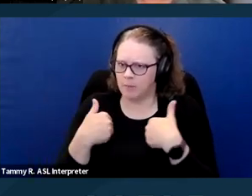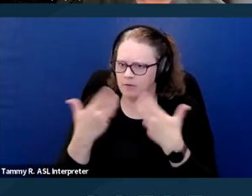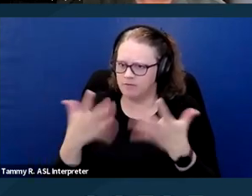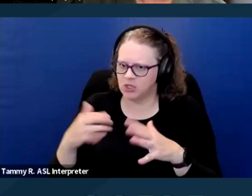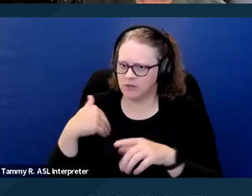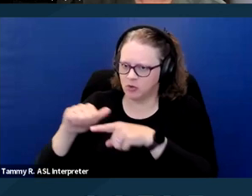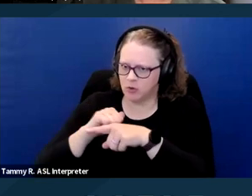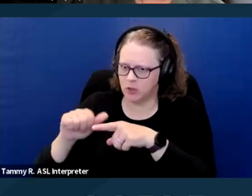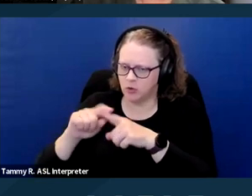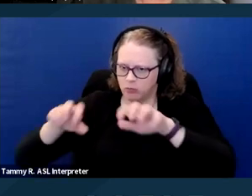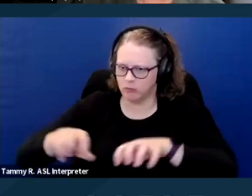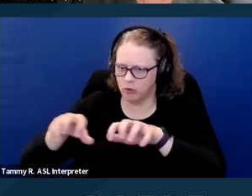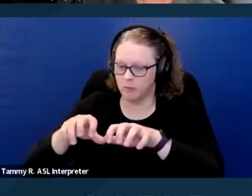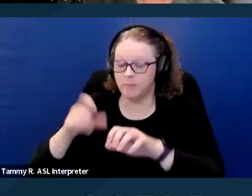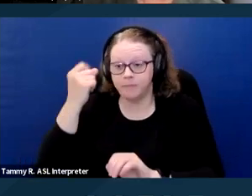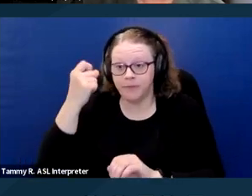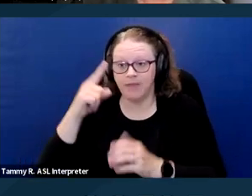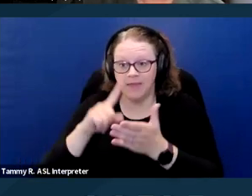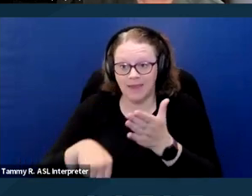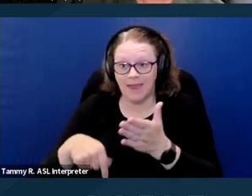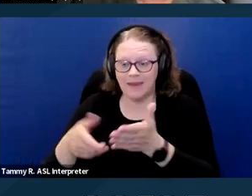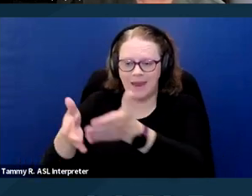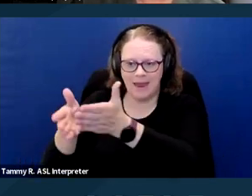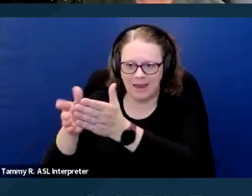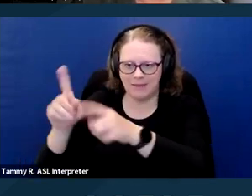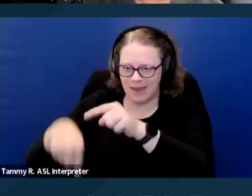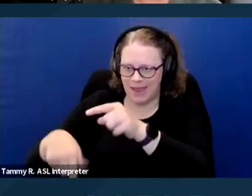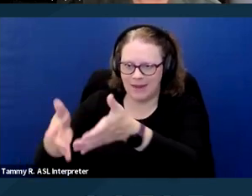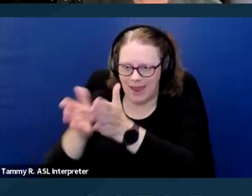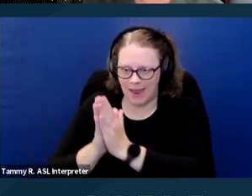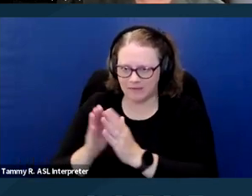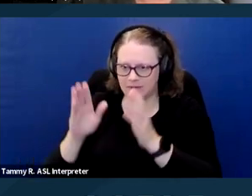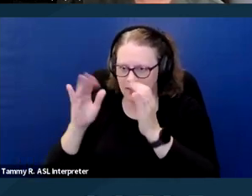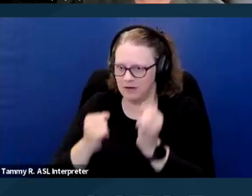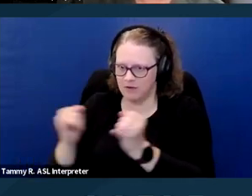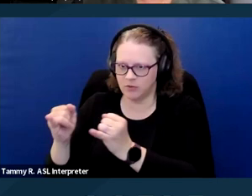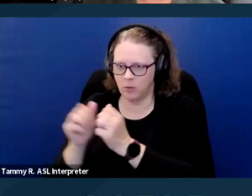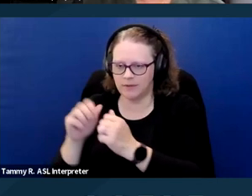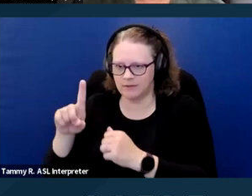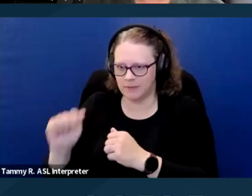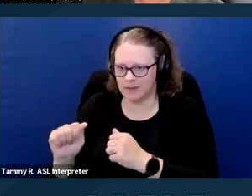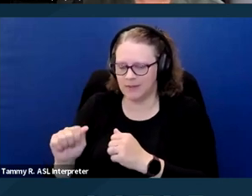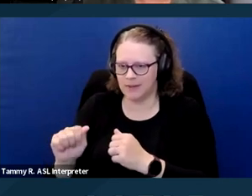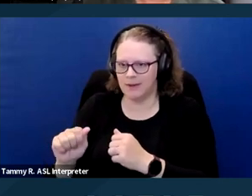They can't ask an individual with a disability to demonstrate the task. They can't ask to see the dog and watch the dog perform